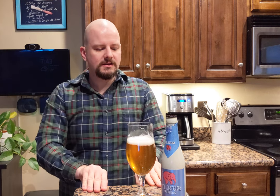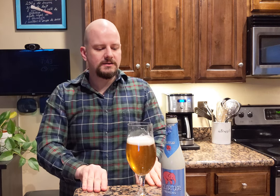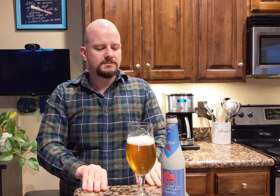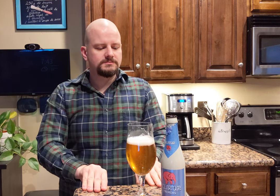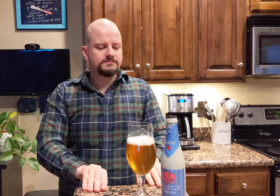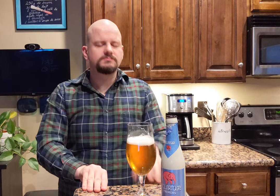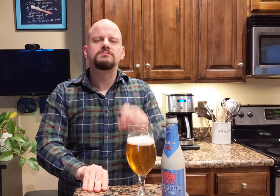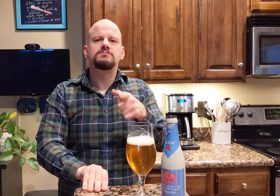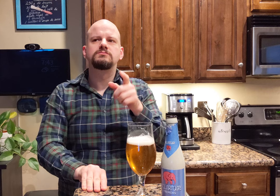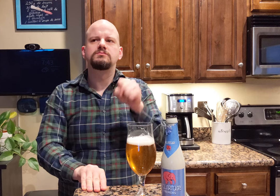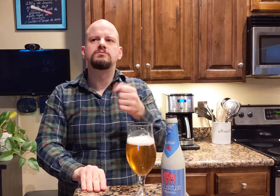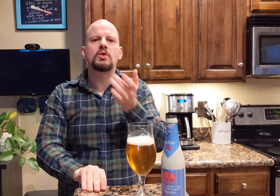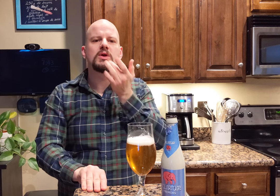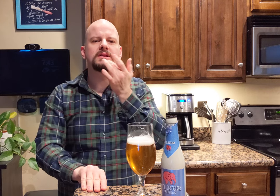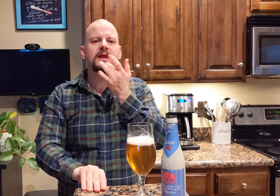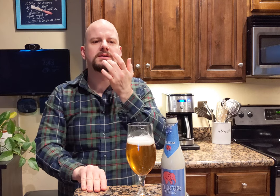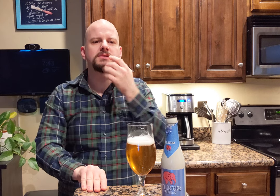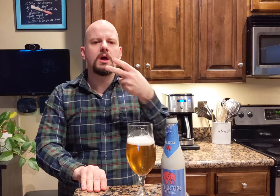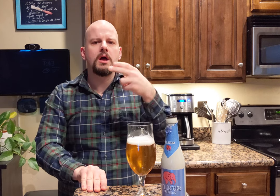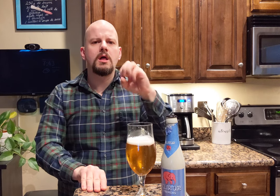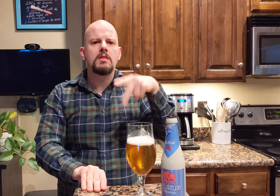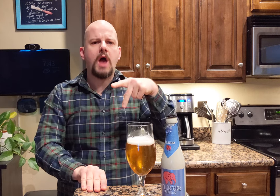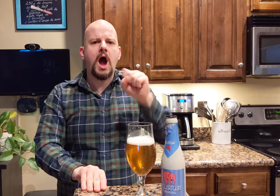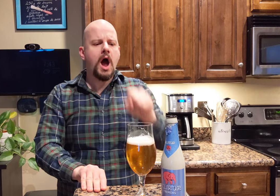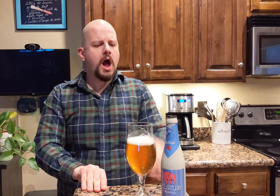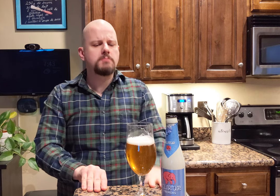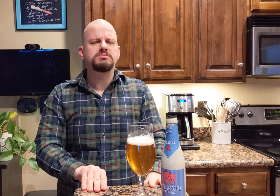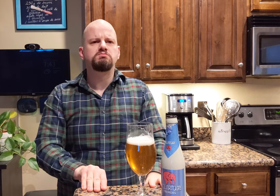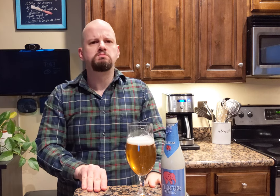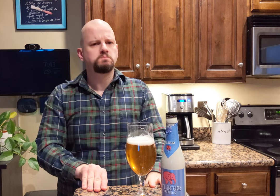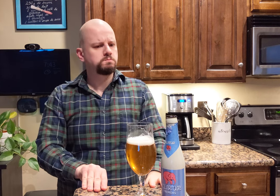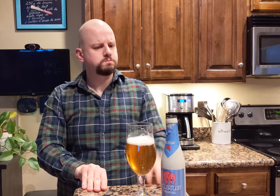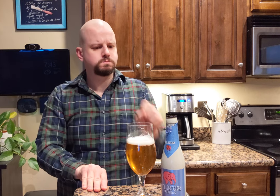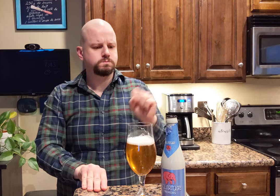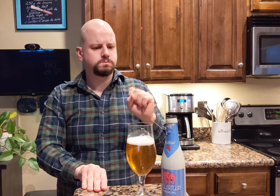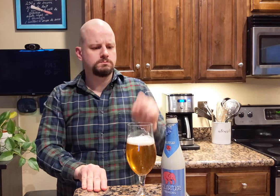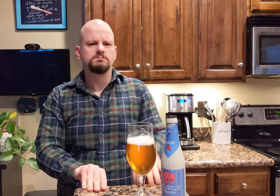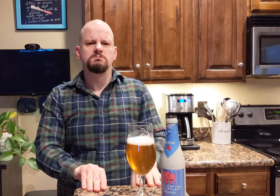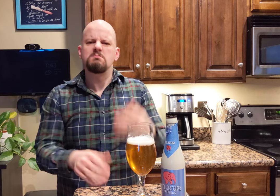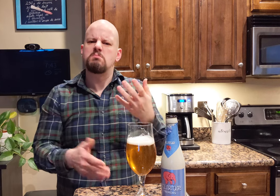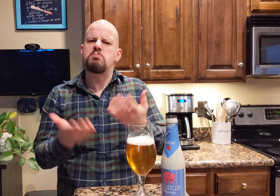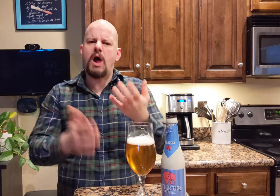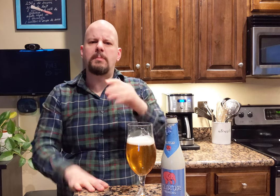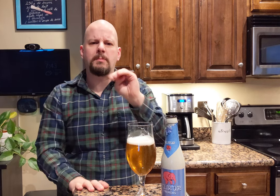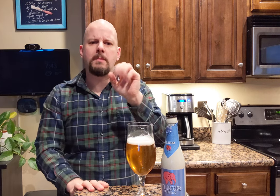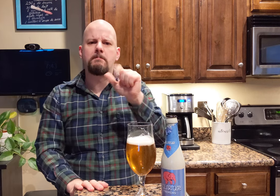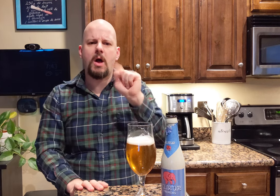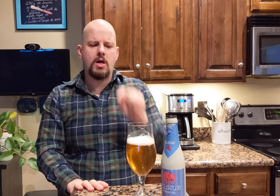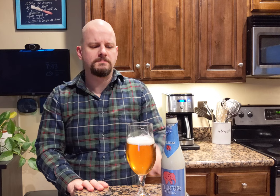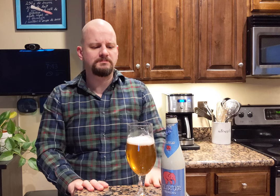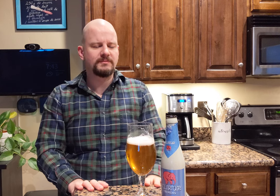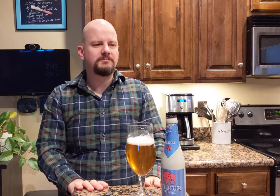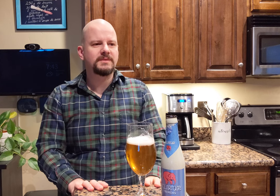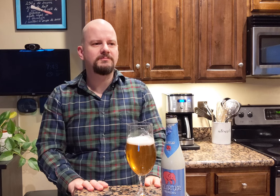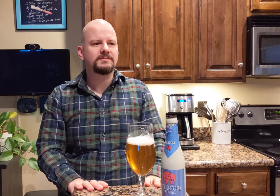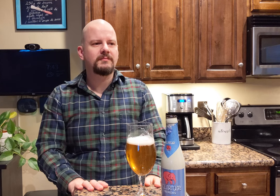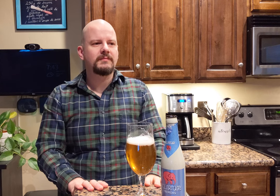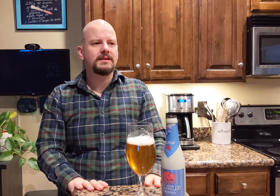You can taste the hops. Probably some malt.